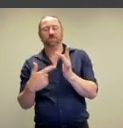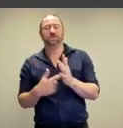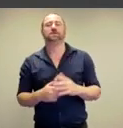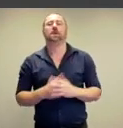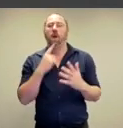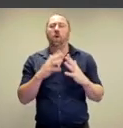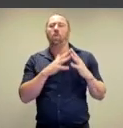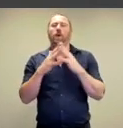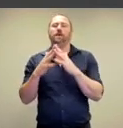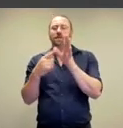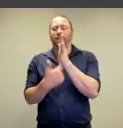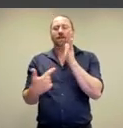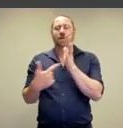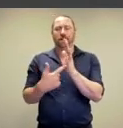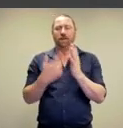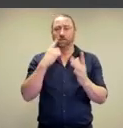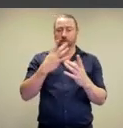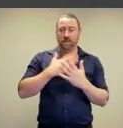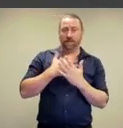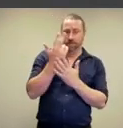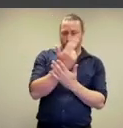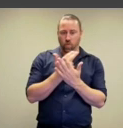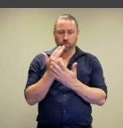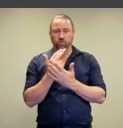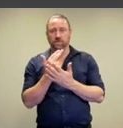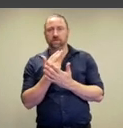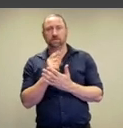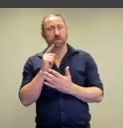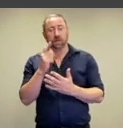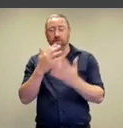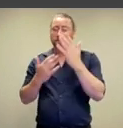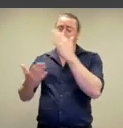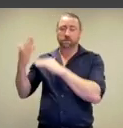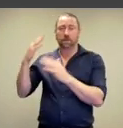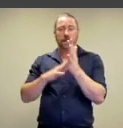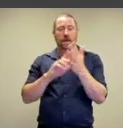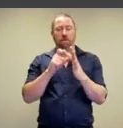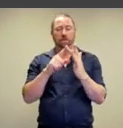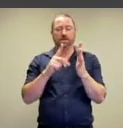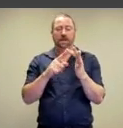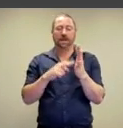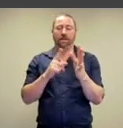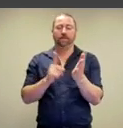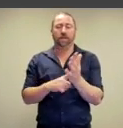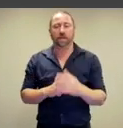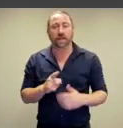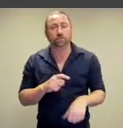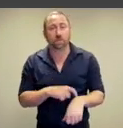So in western art, self-portraiture stems